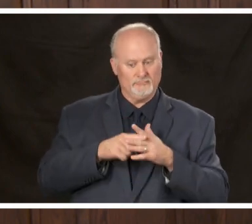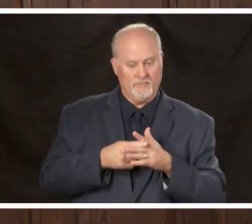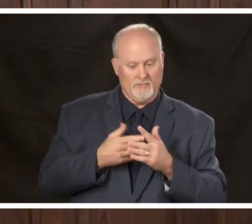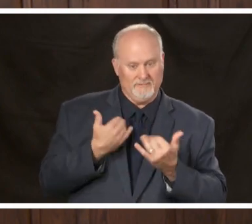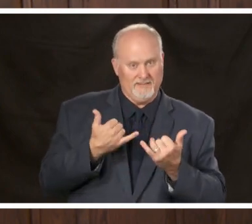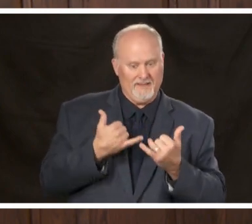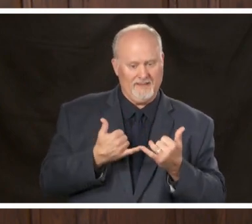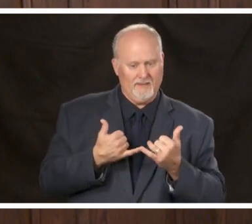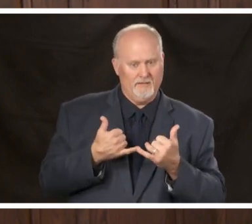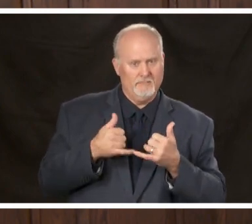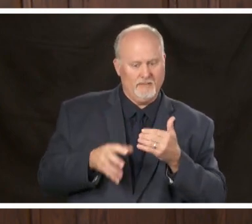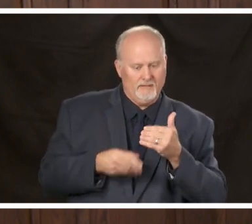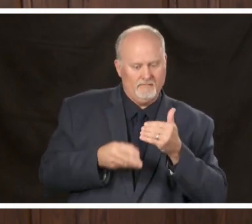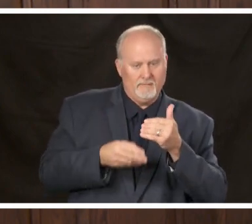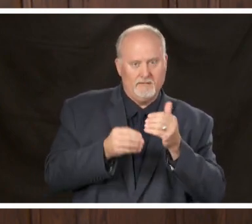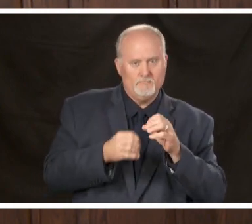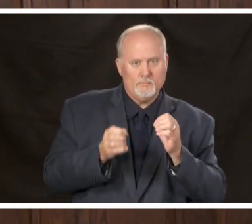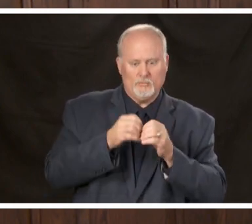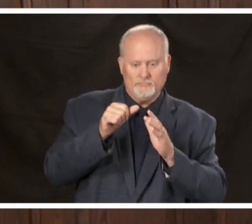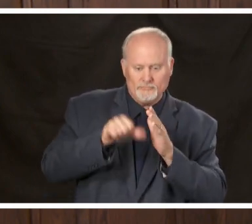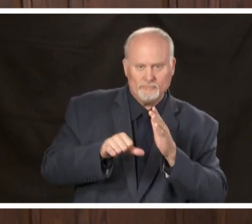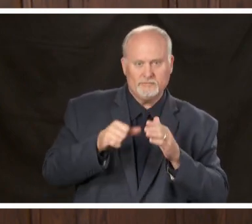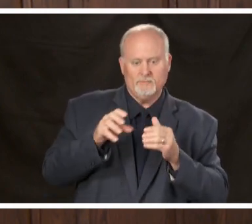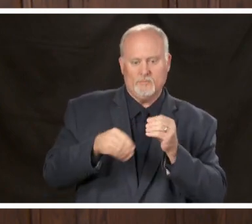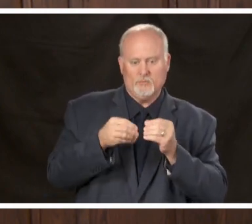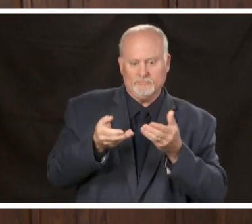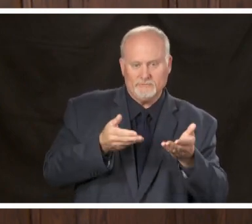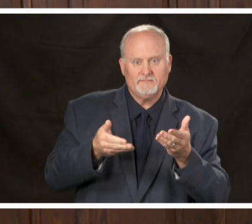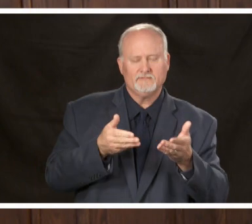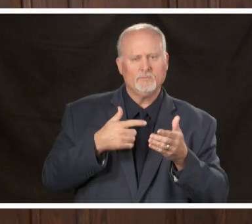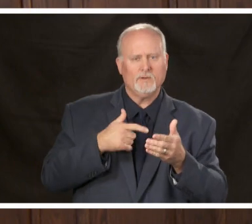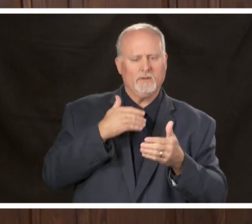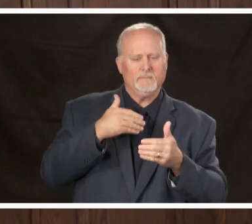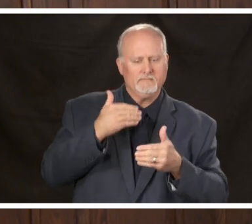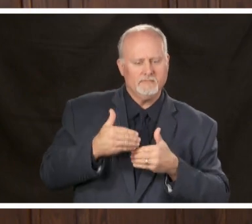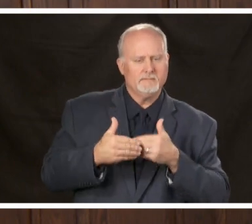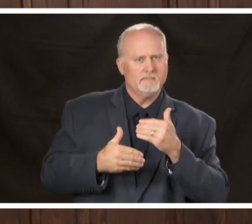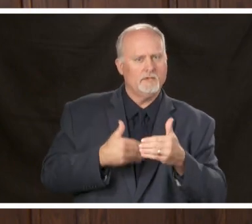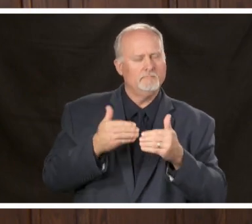services that we can do so safely I'd like to remind the public that this